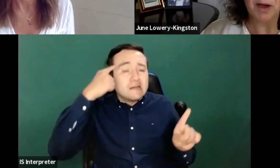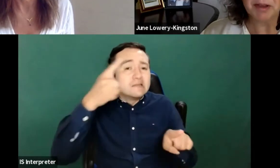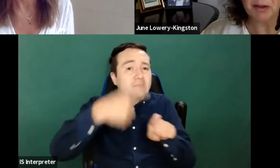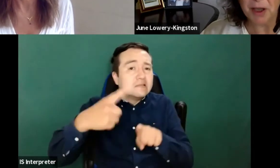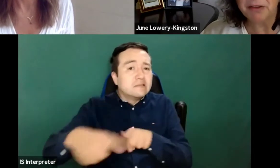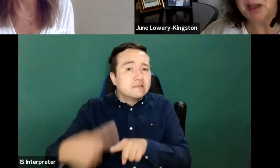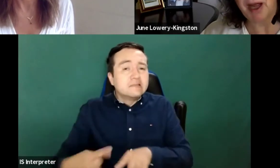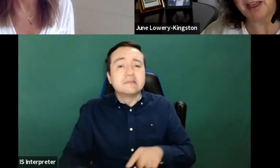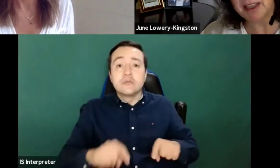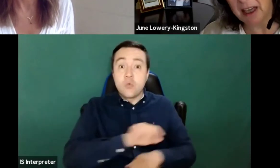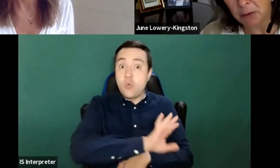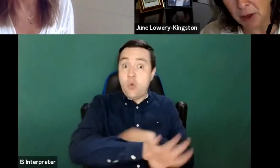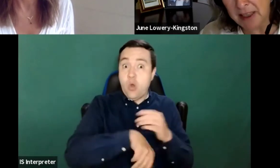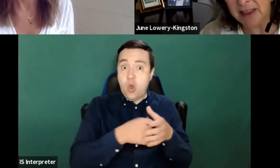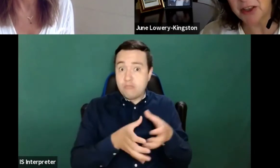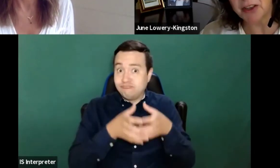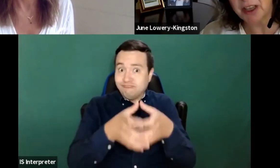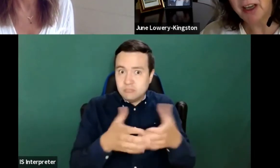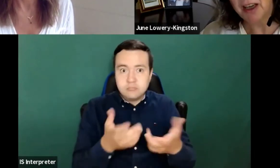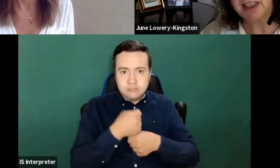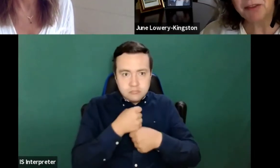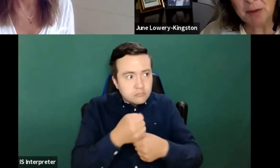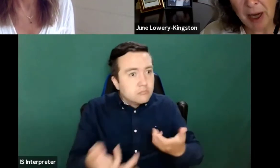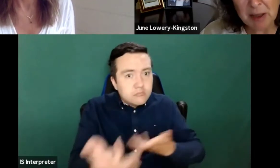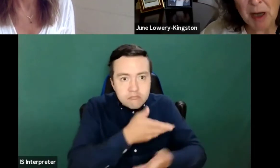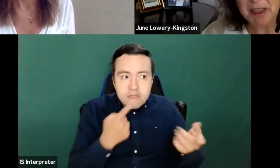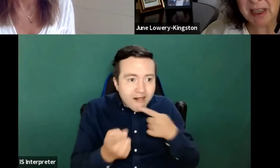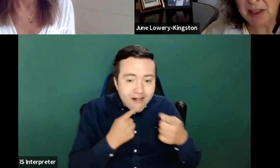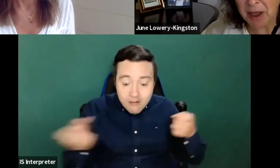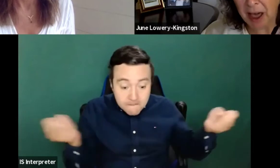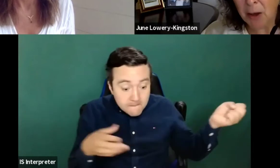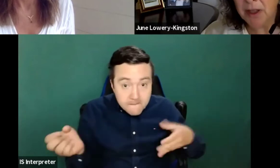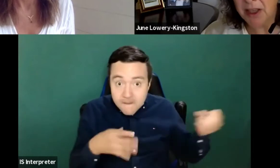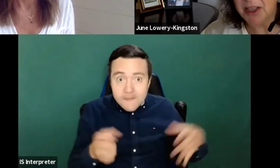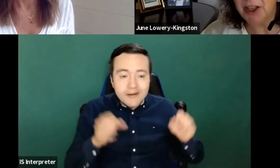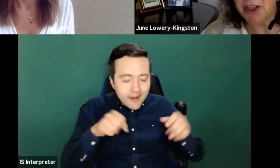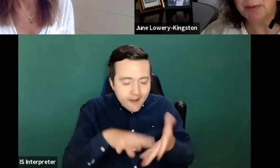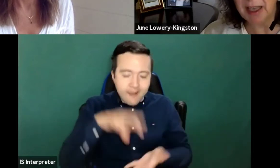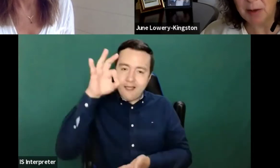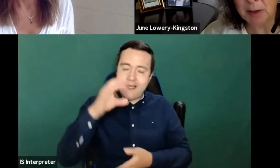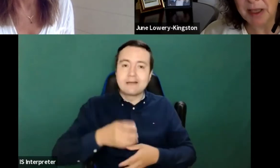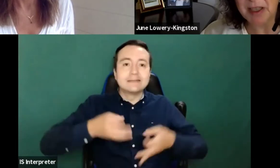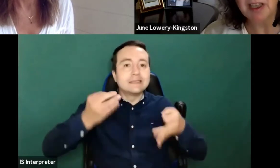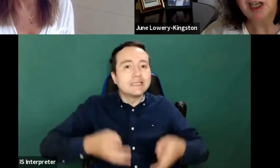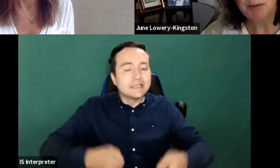giving the right feedback and taking the right decisions, say feedback to the member states on how the legislation is being implemented.